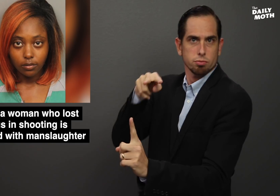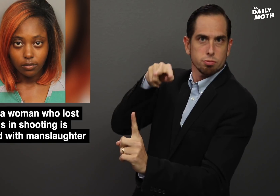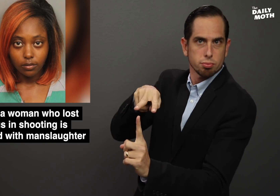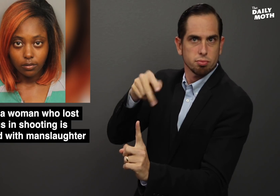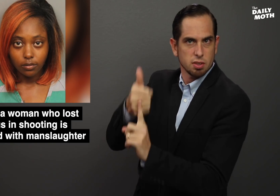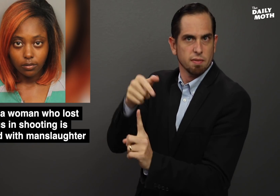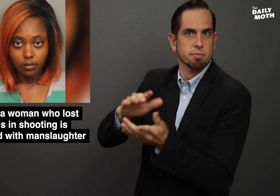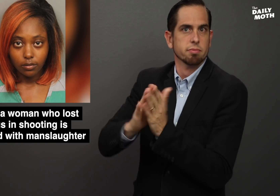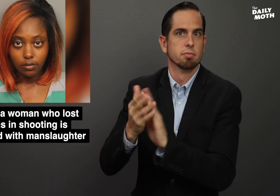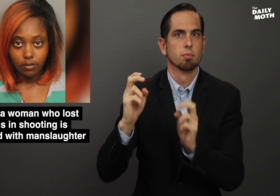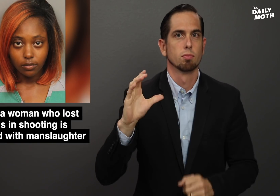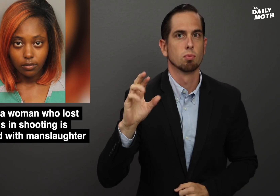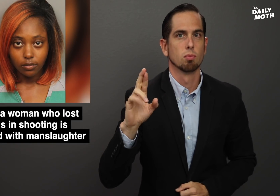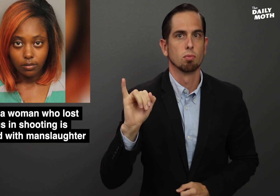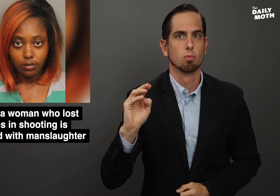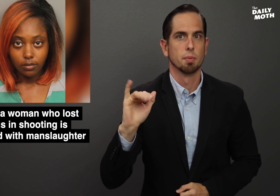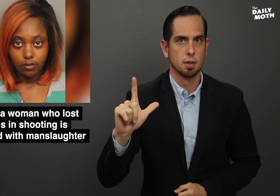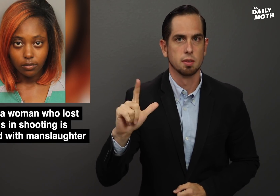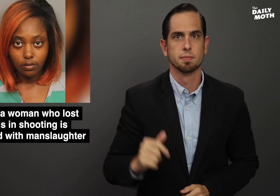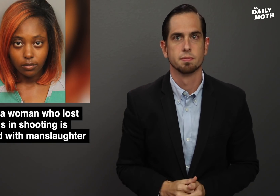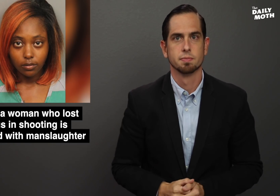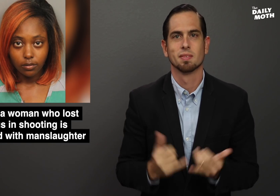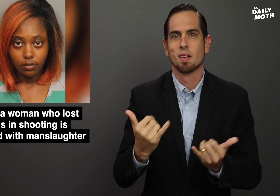treated as the criminal.